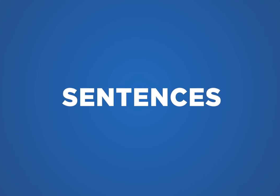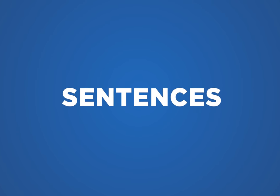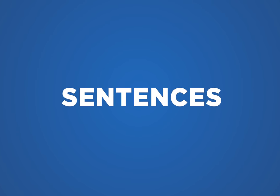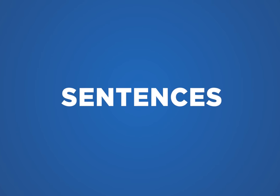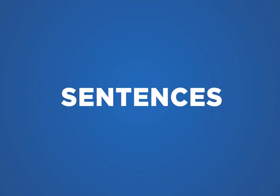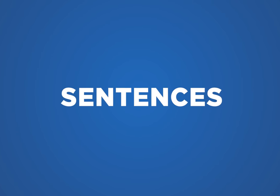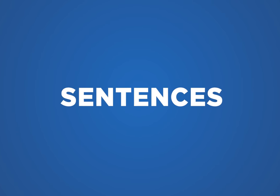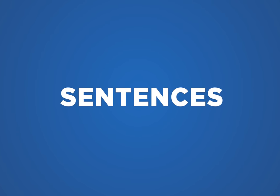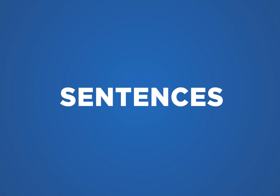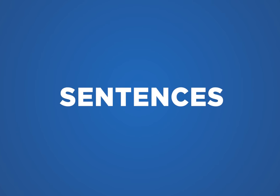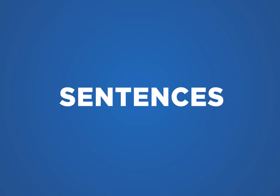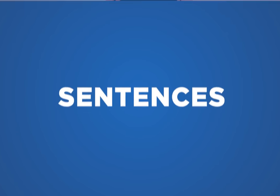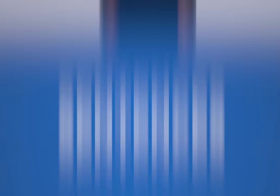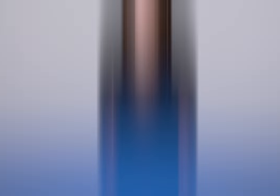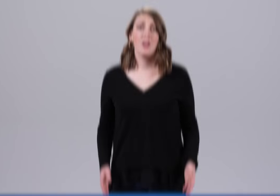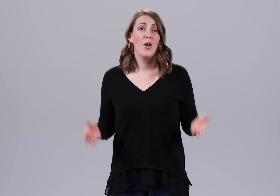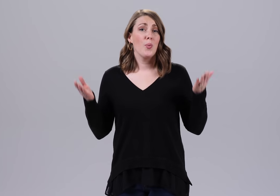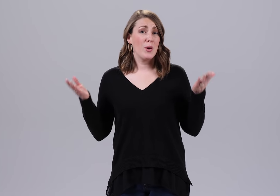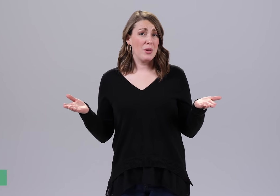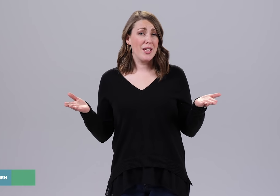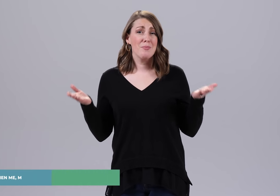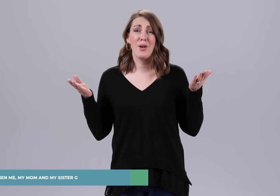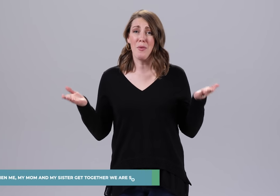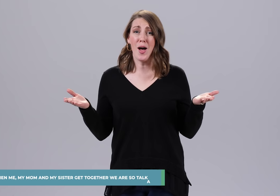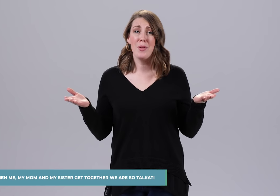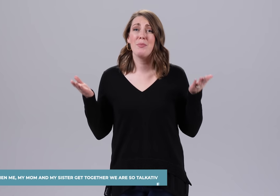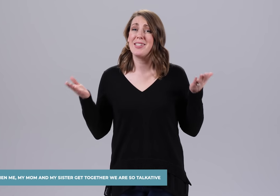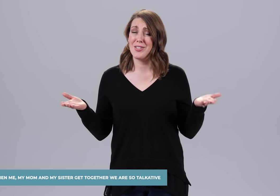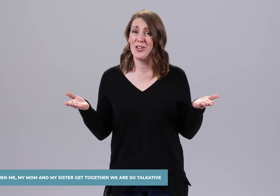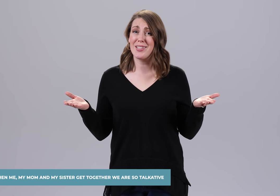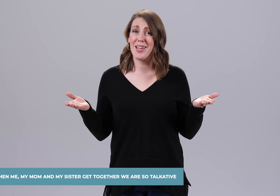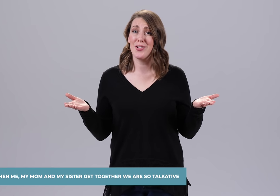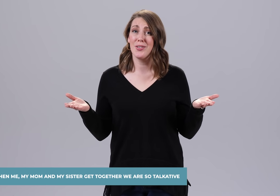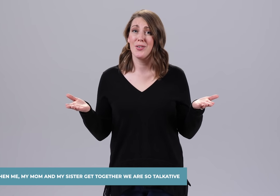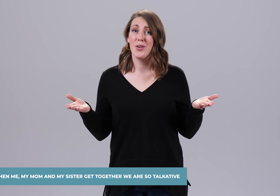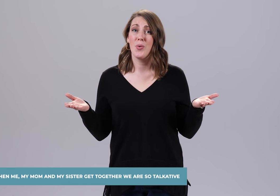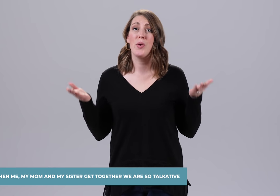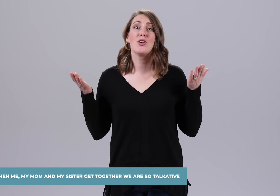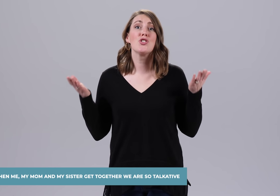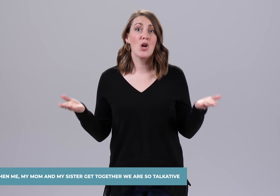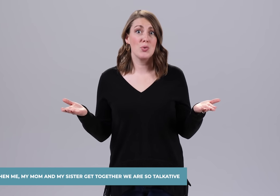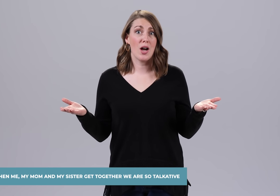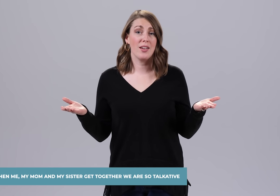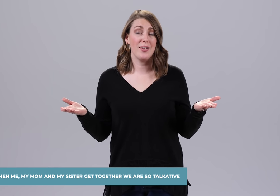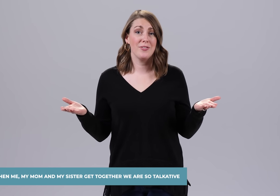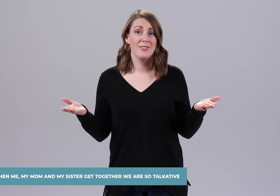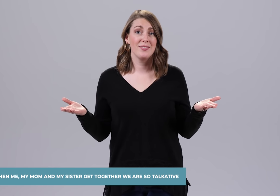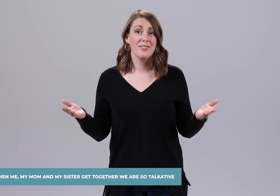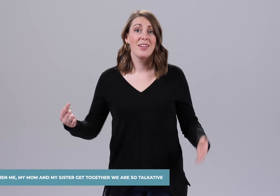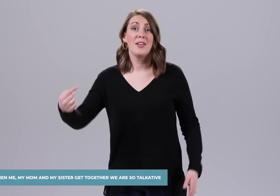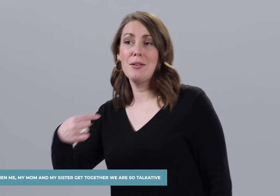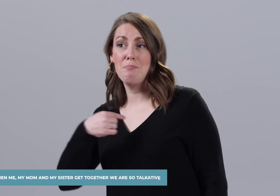practice using them in sentences. When me, my mom, and my sister get together, we are so talkative.